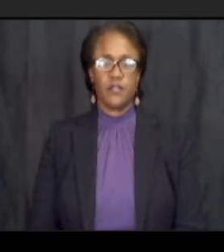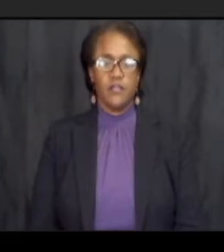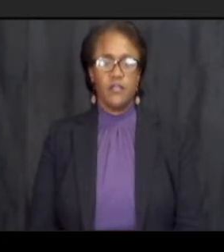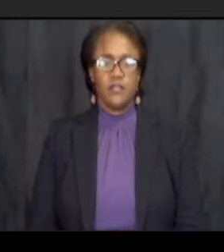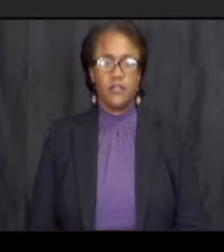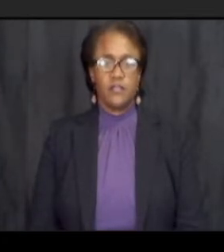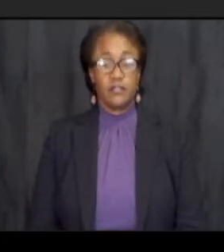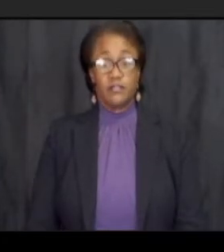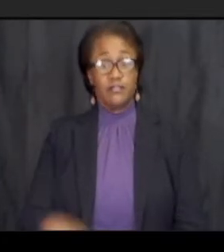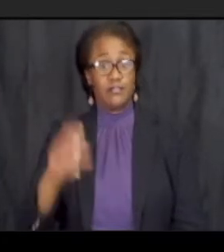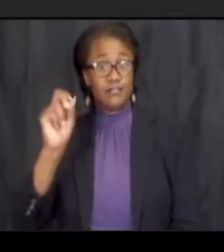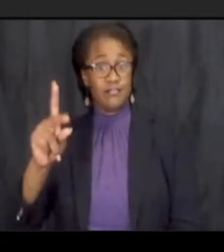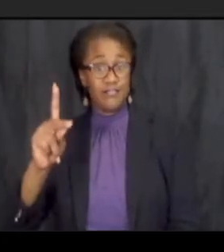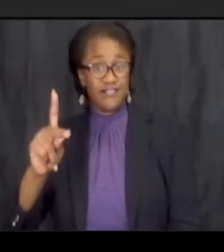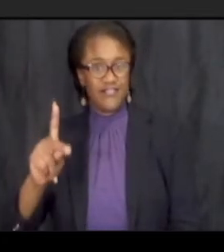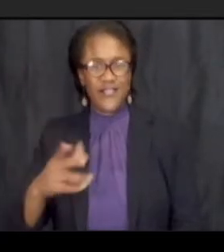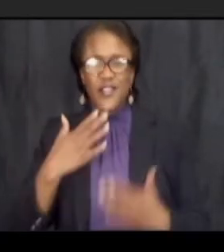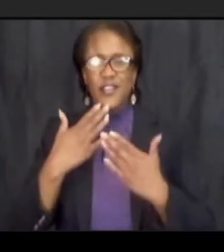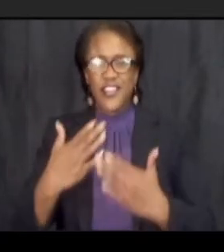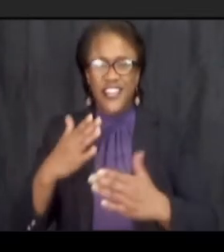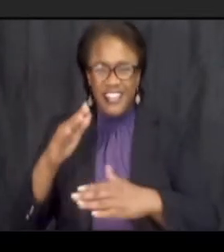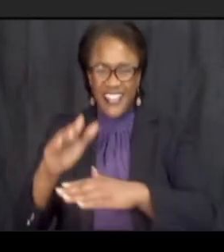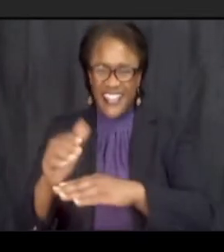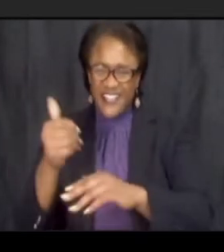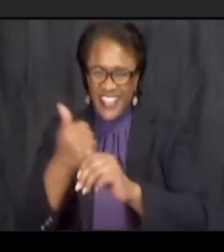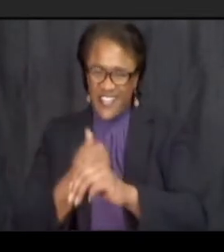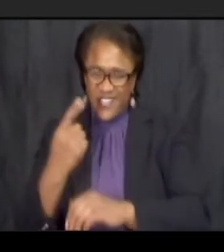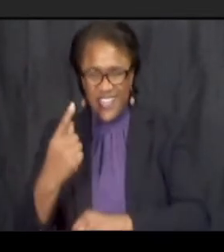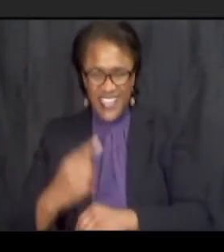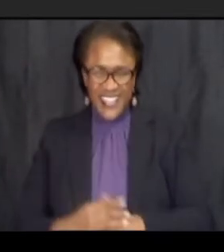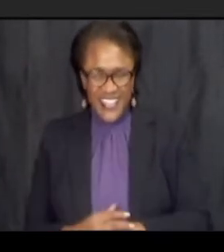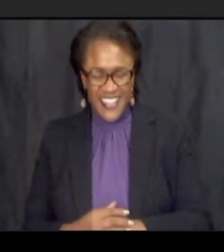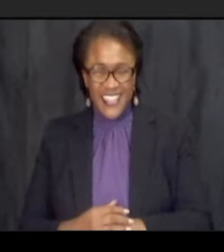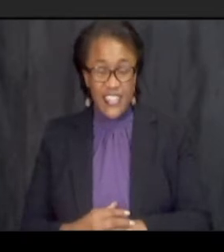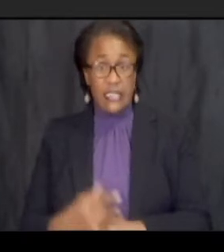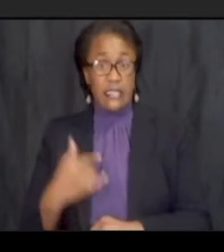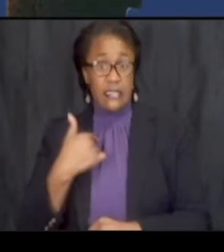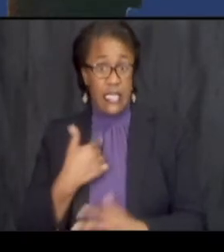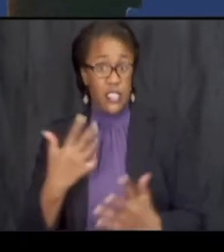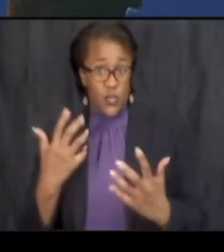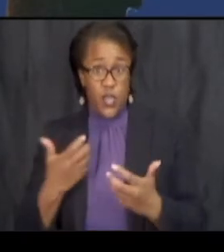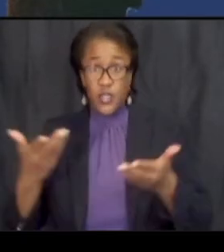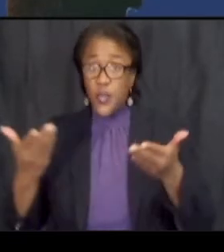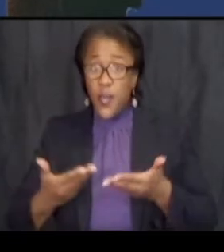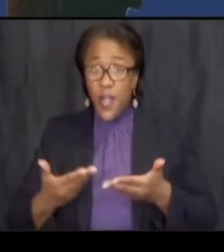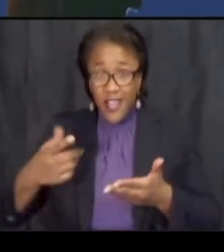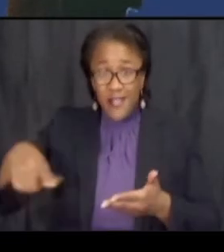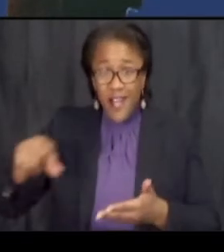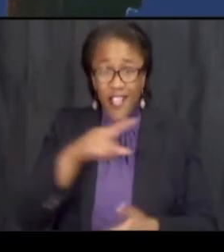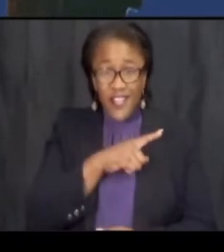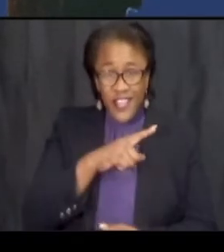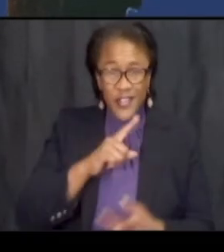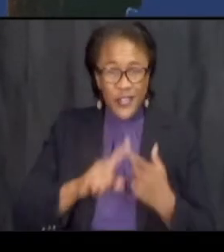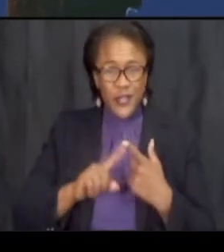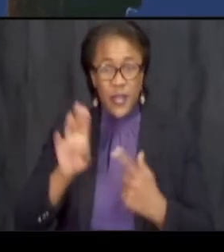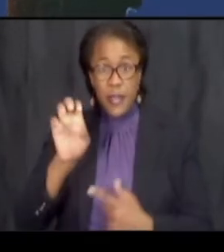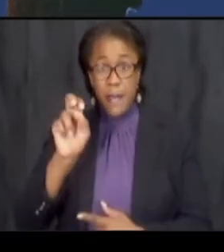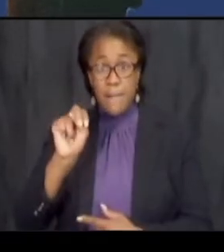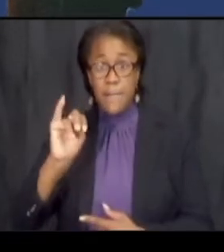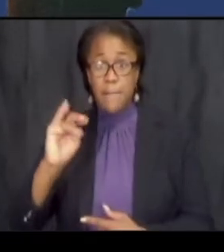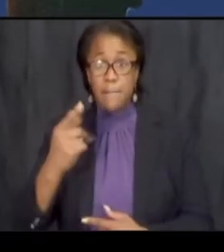all right well good evening everyone um just want to welcome you to the benning road bridges